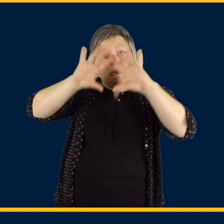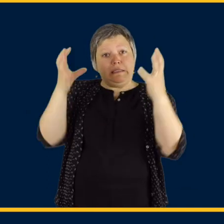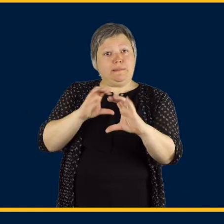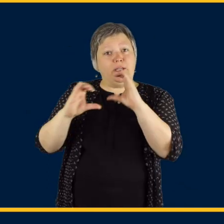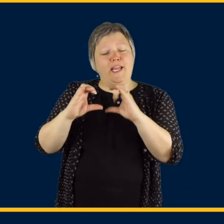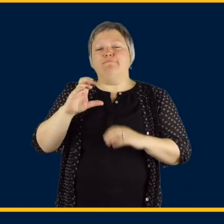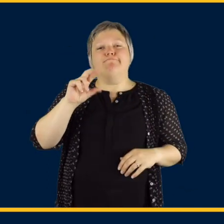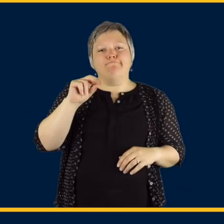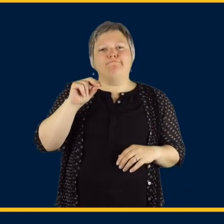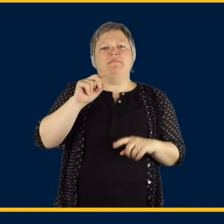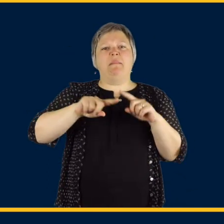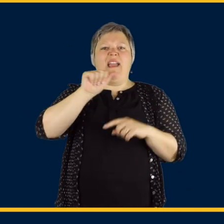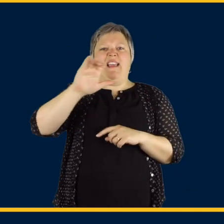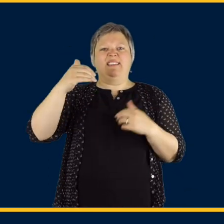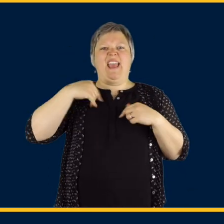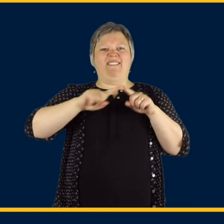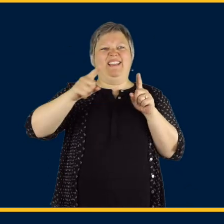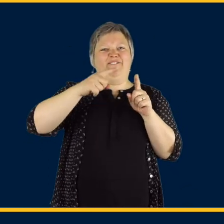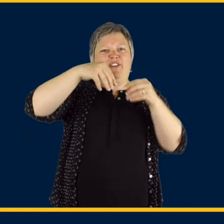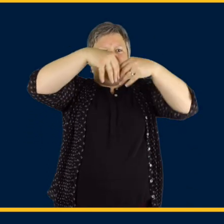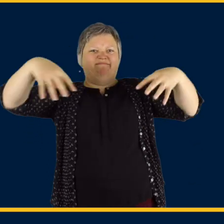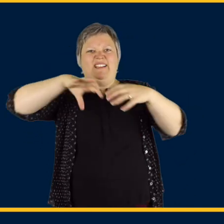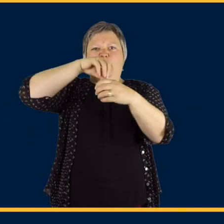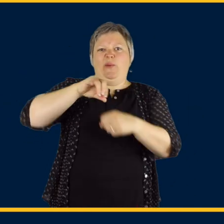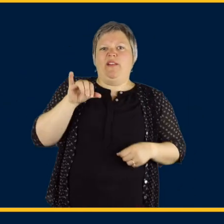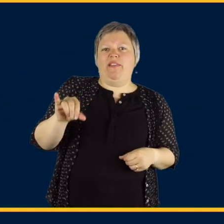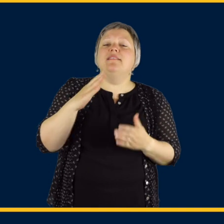Now, understand AAC is an umbrella term that includes a variety of supports.